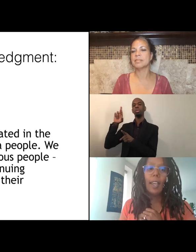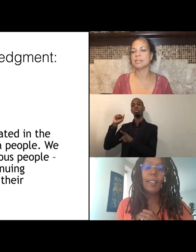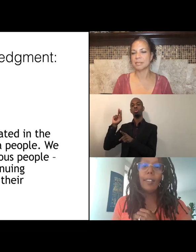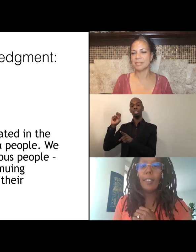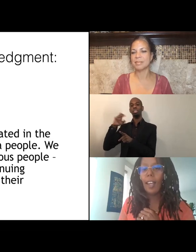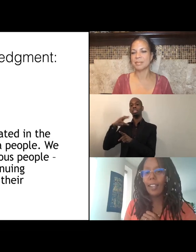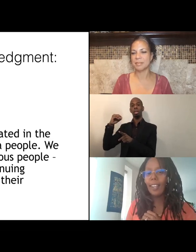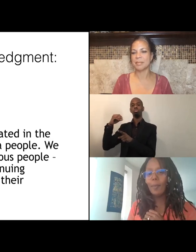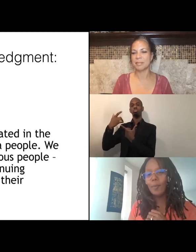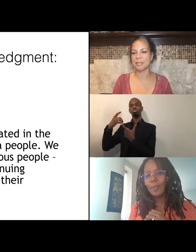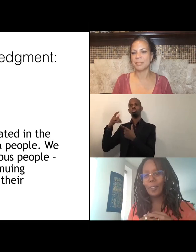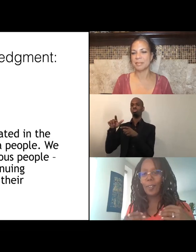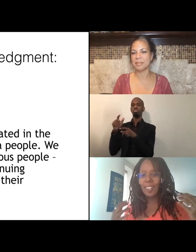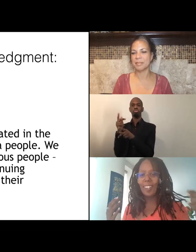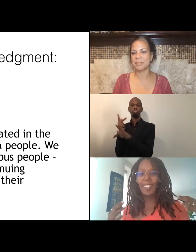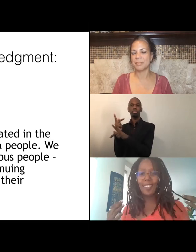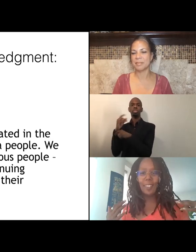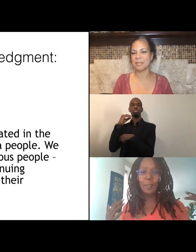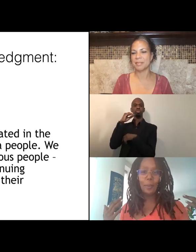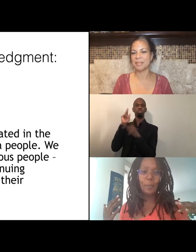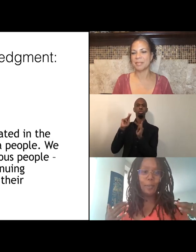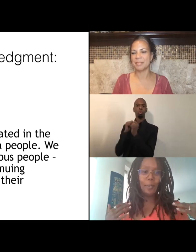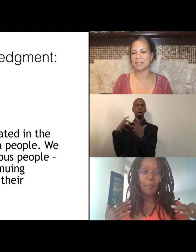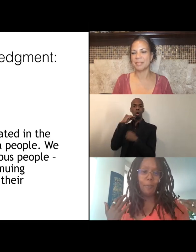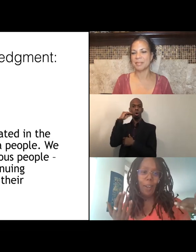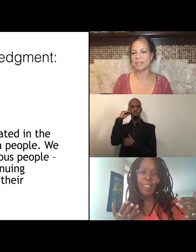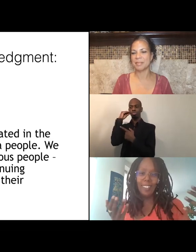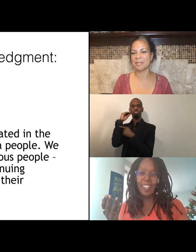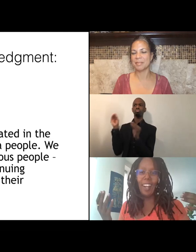And I am so excited to volunteer.